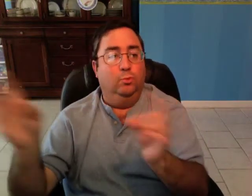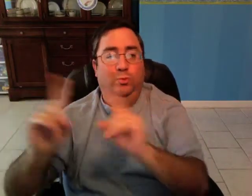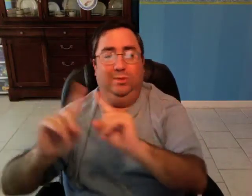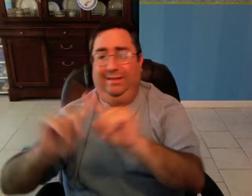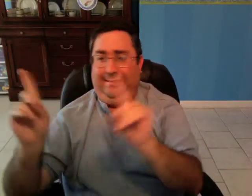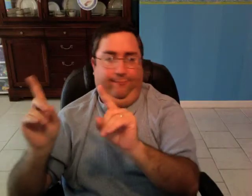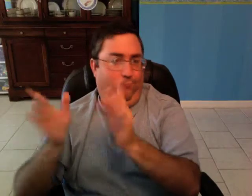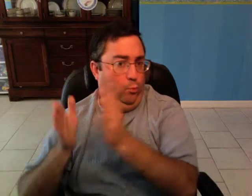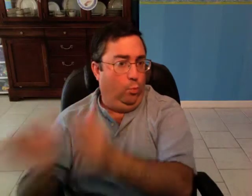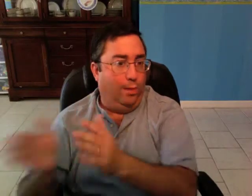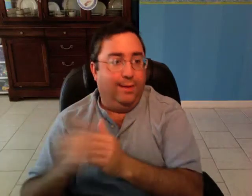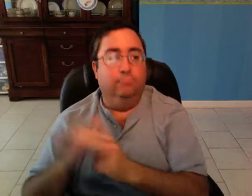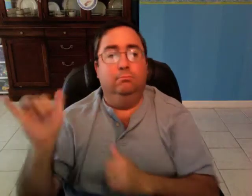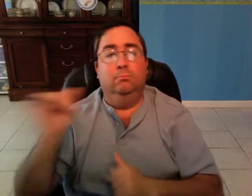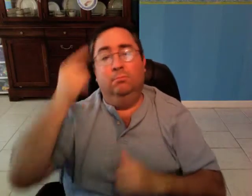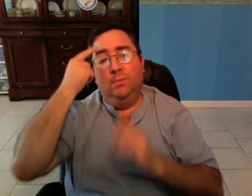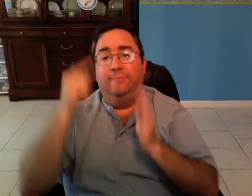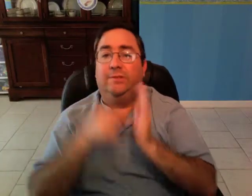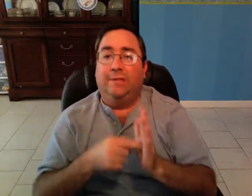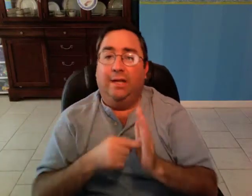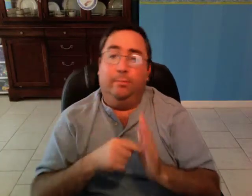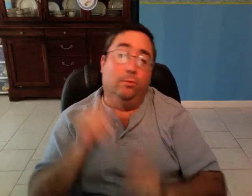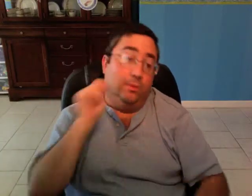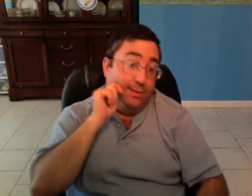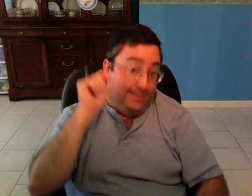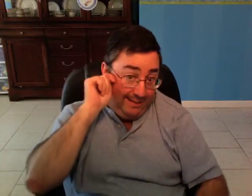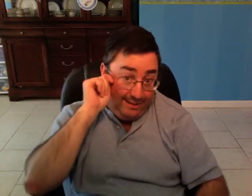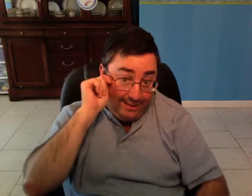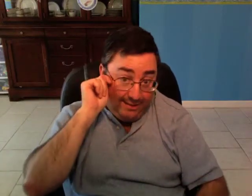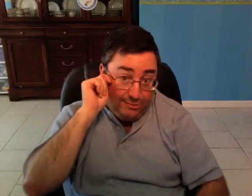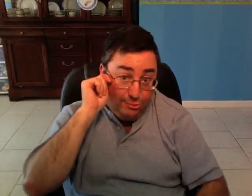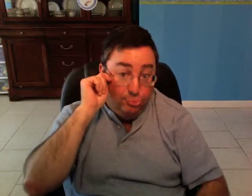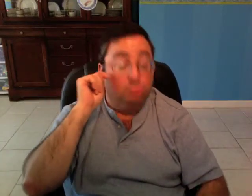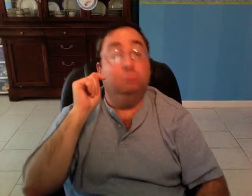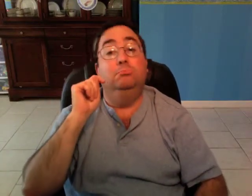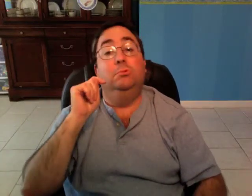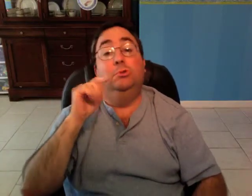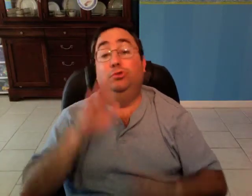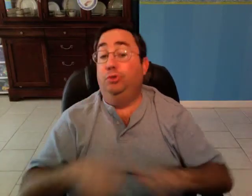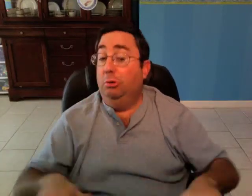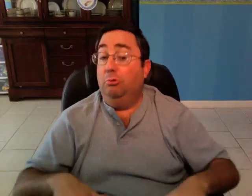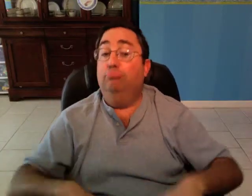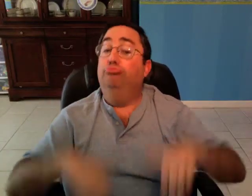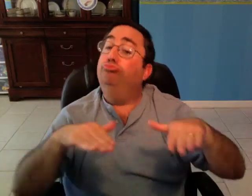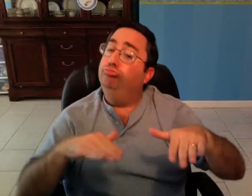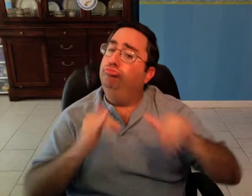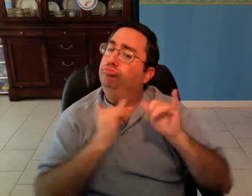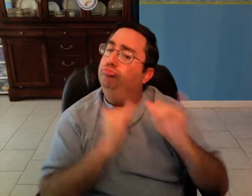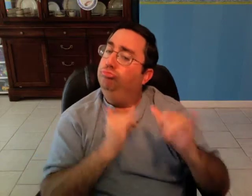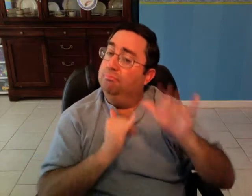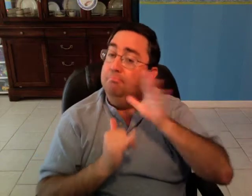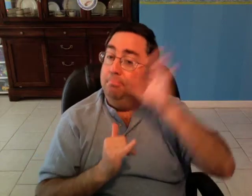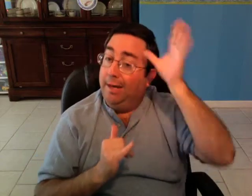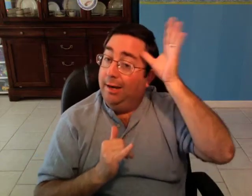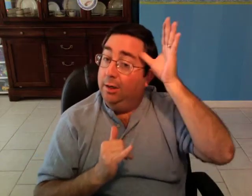toward a different path. For example, teenagers. As children, they follow their parent's